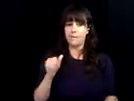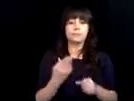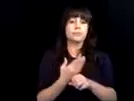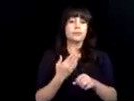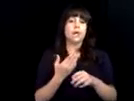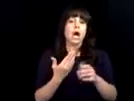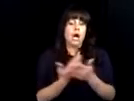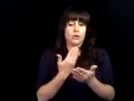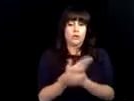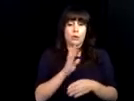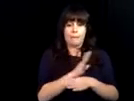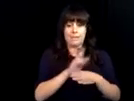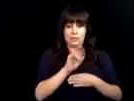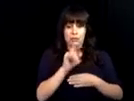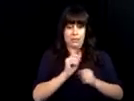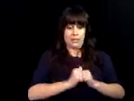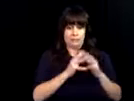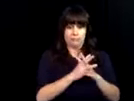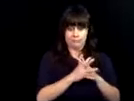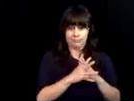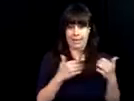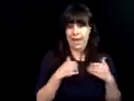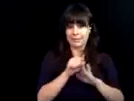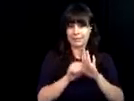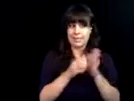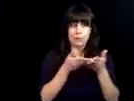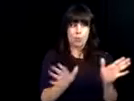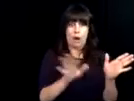Innovation and Opportunities Act, in 2015 a newly formed business